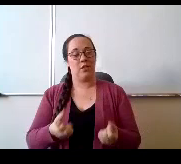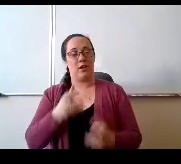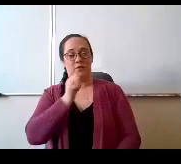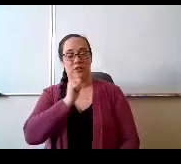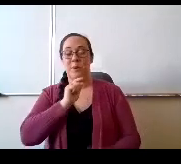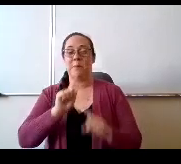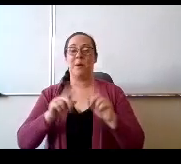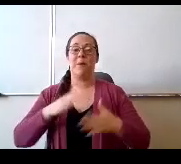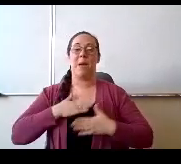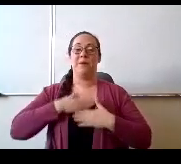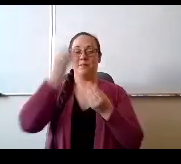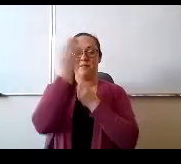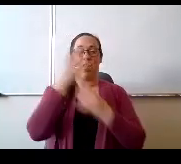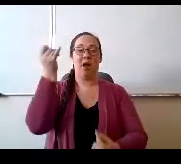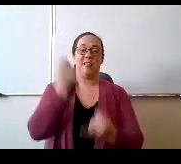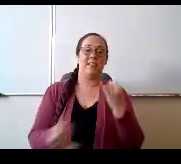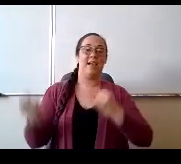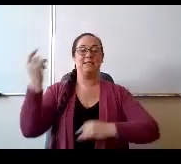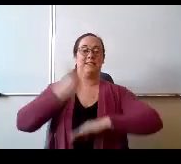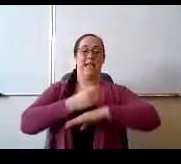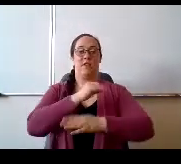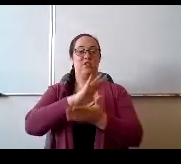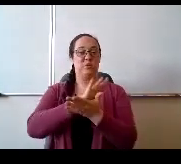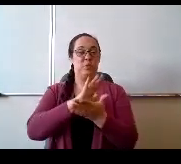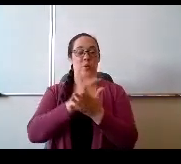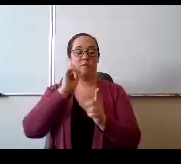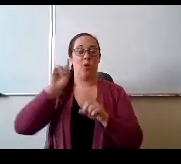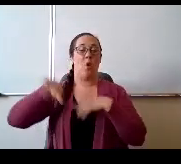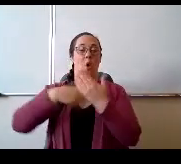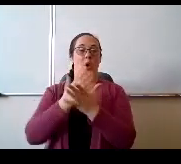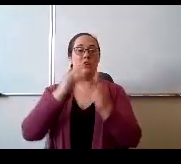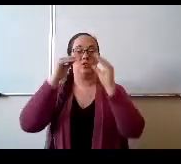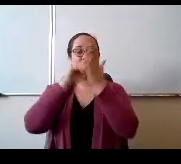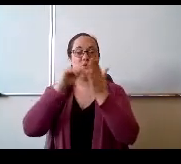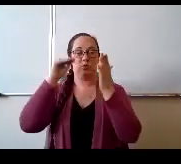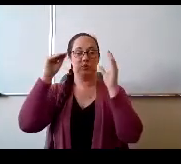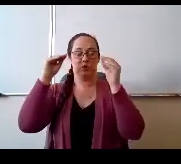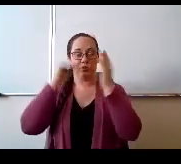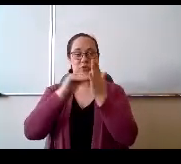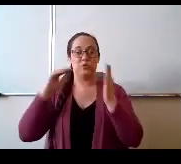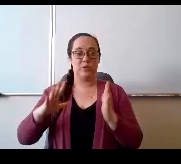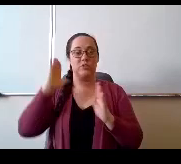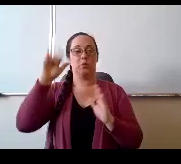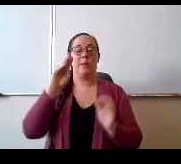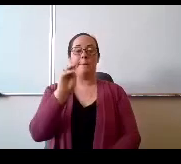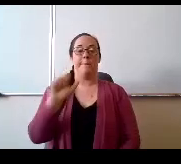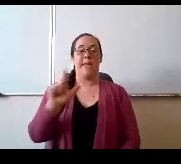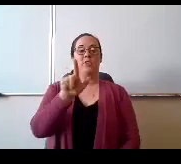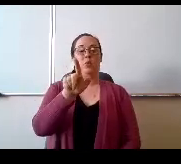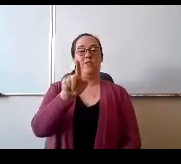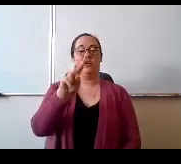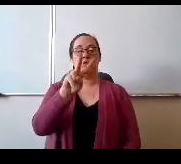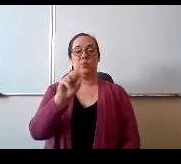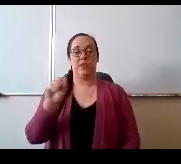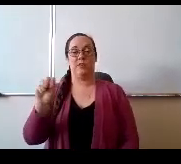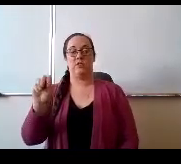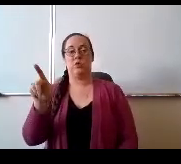last day of school for all students. Will be May 21st 2021. They rarely scheduled teacher work day and